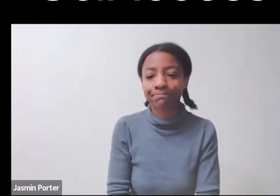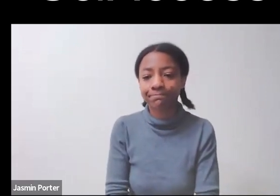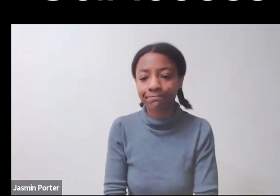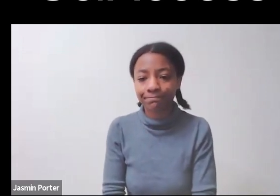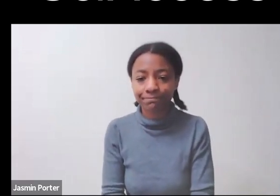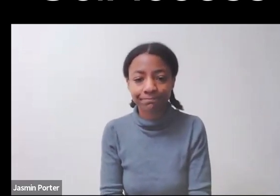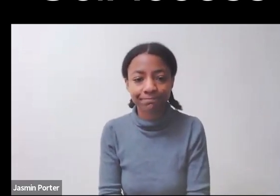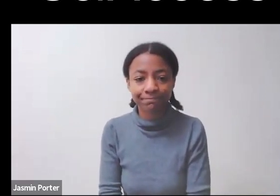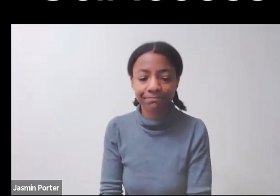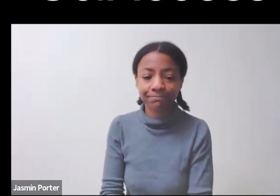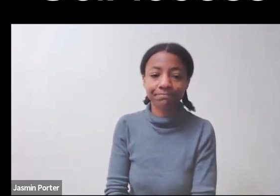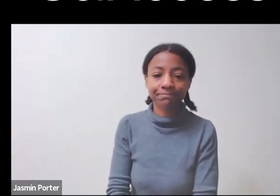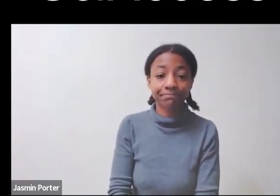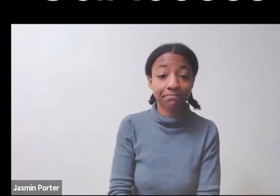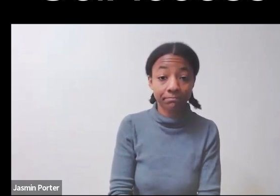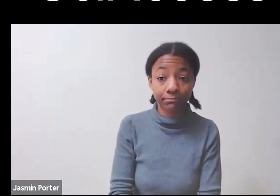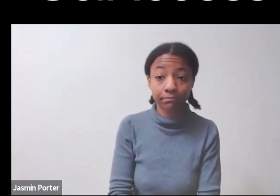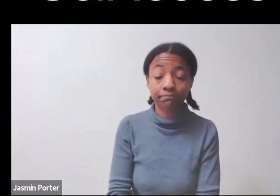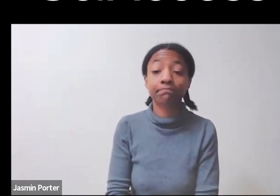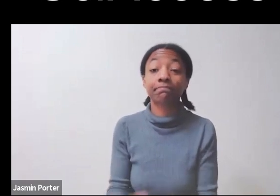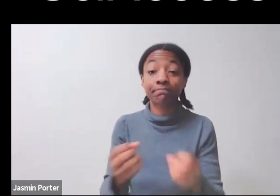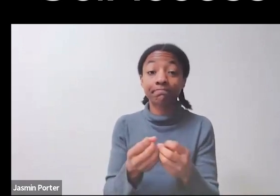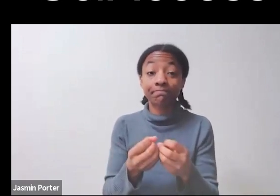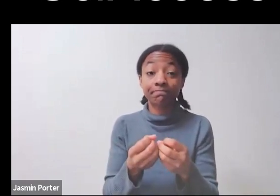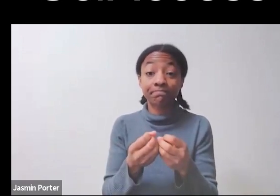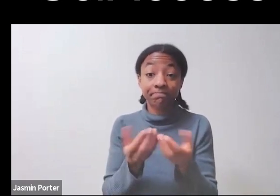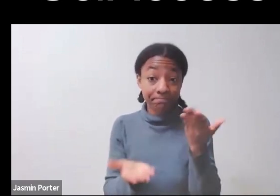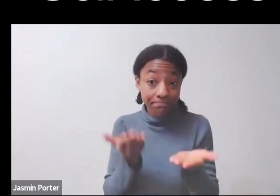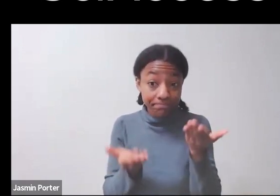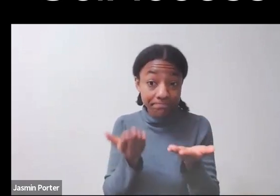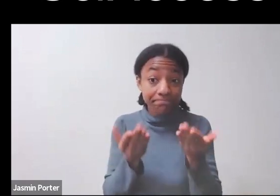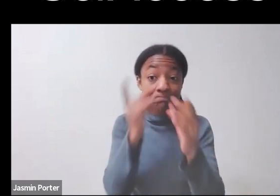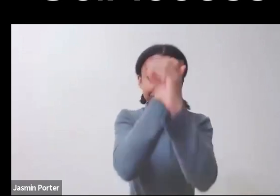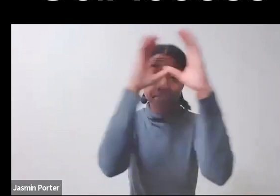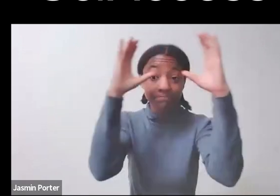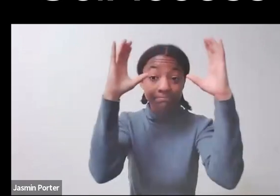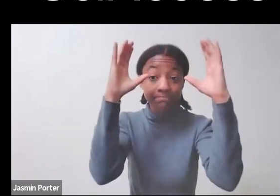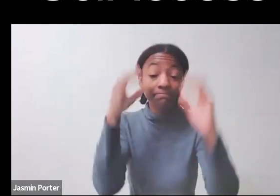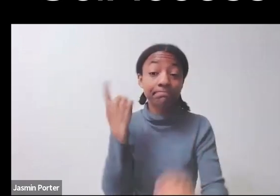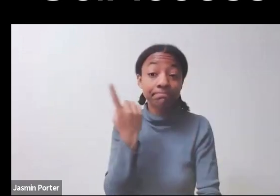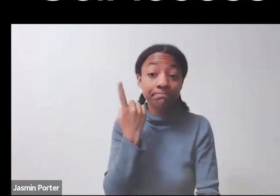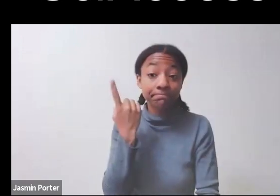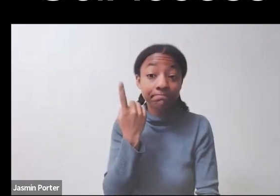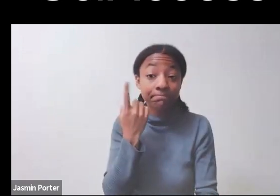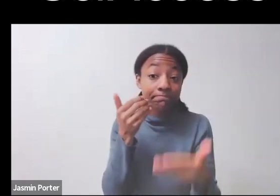I can imagine that a lot of you, the first image that came to mind was someone who was in a wheelchair.